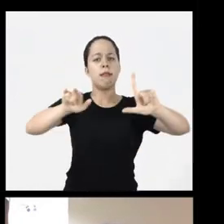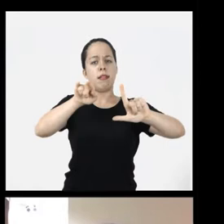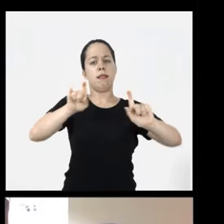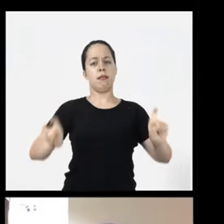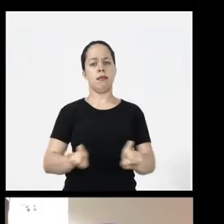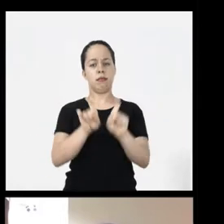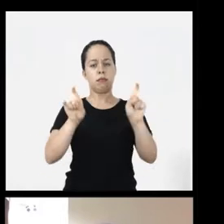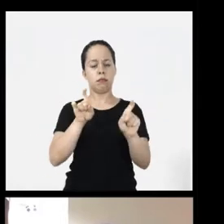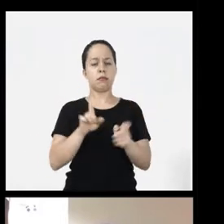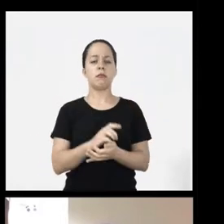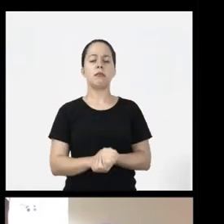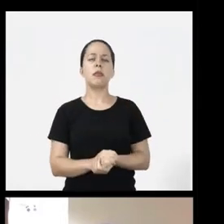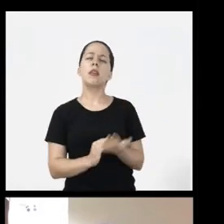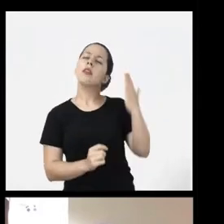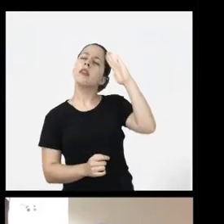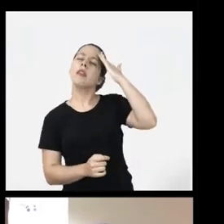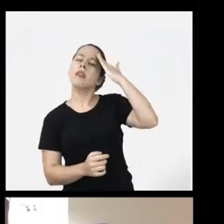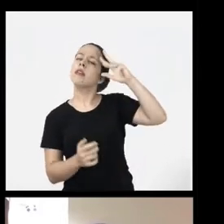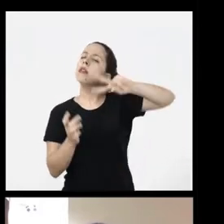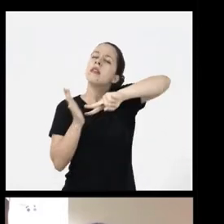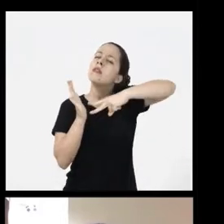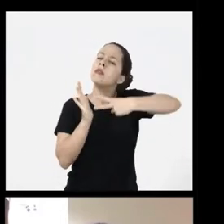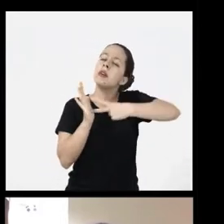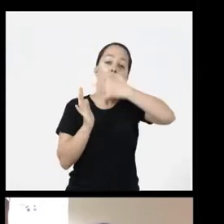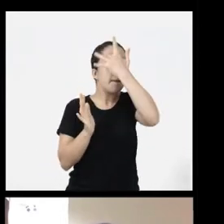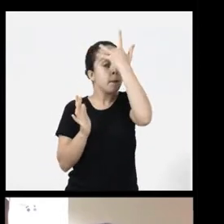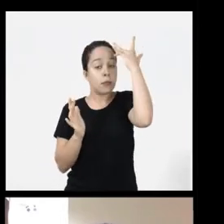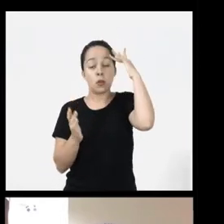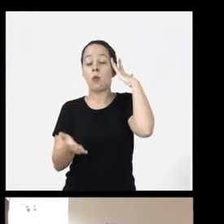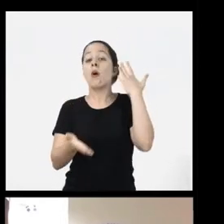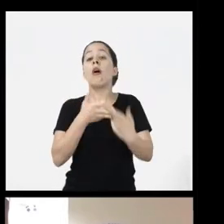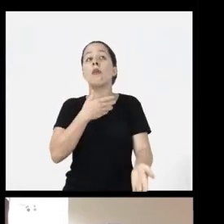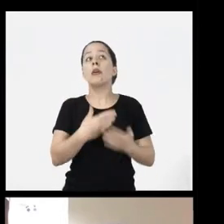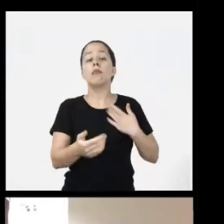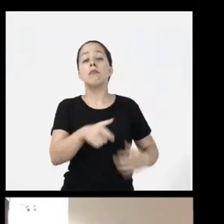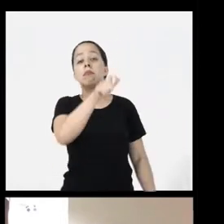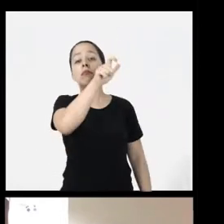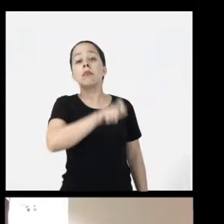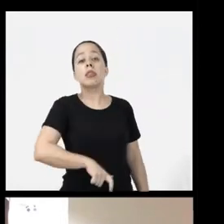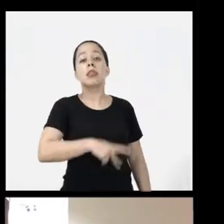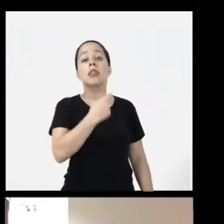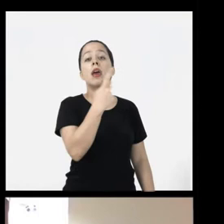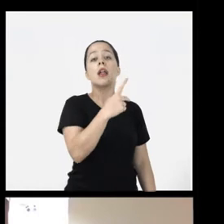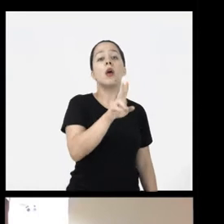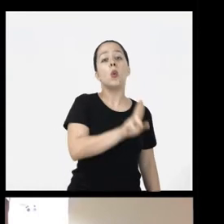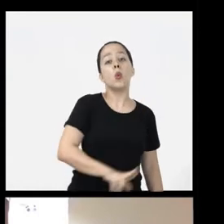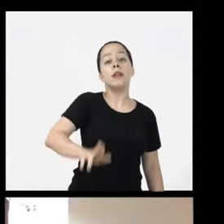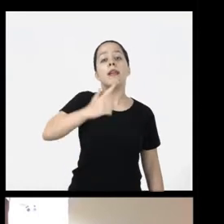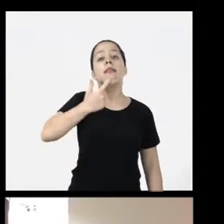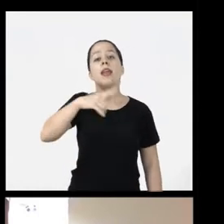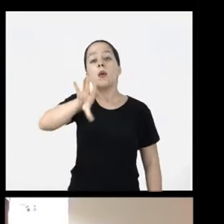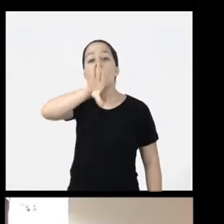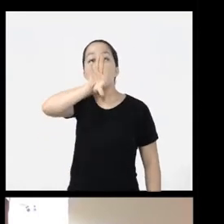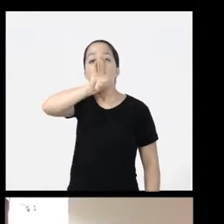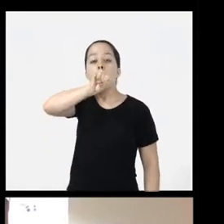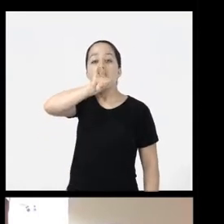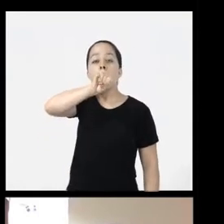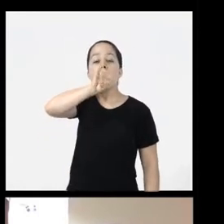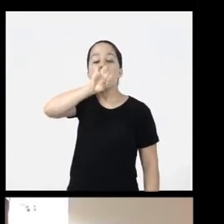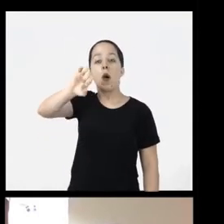virtual space what is to understand any independent person if she uses an oral language